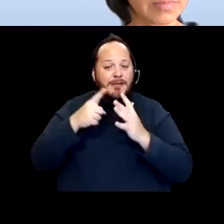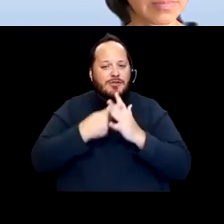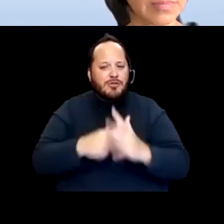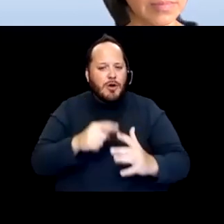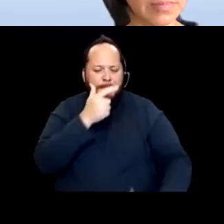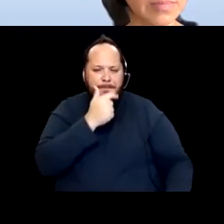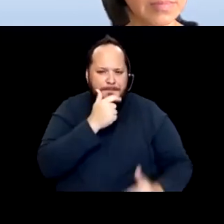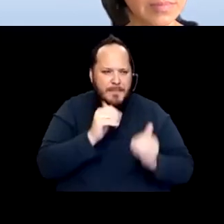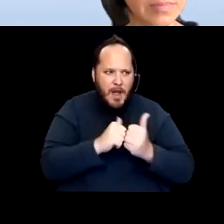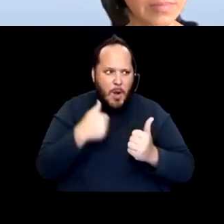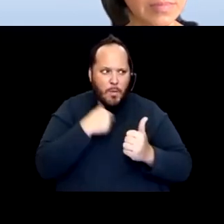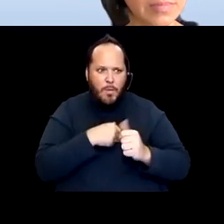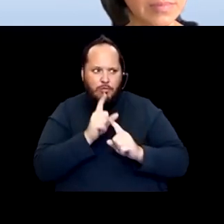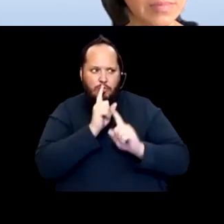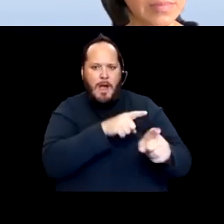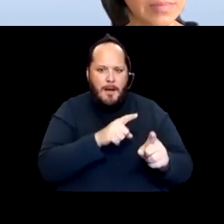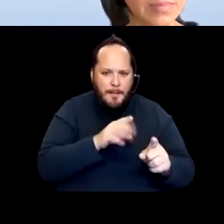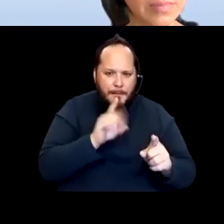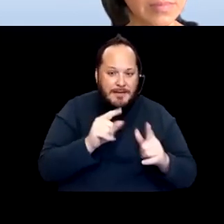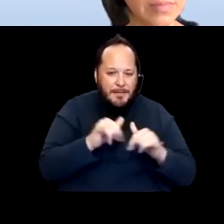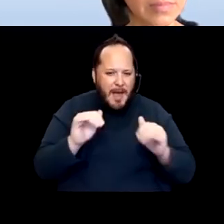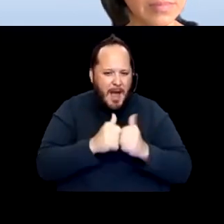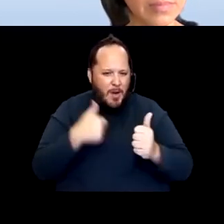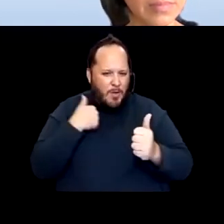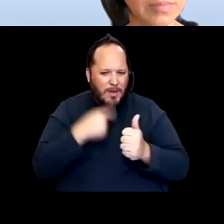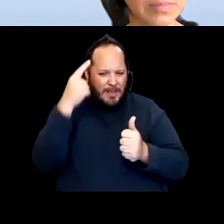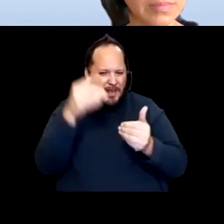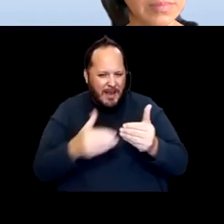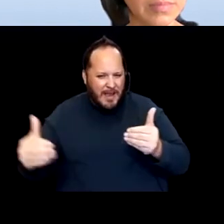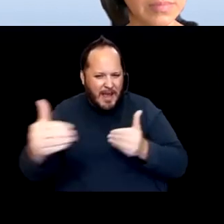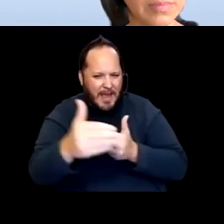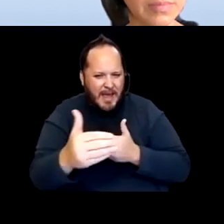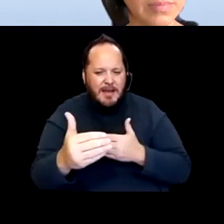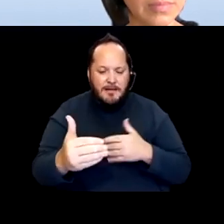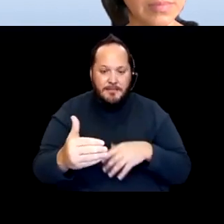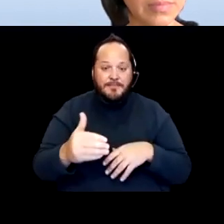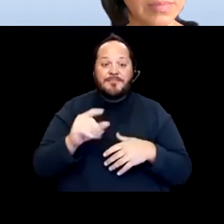but try to get ahead of what's reacting. And that led to the third piece.